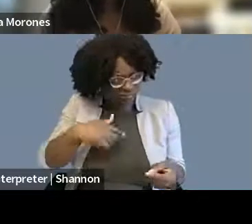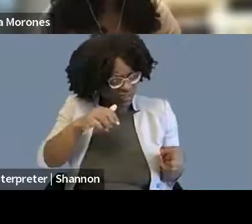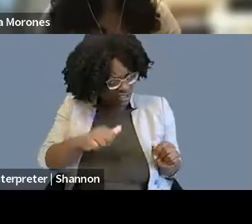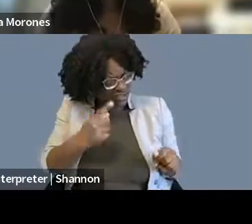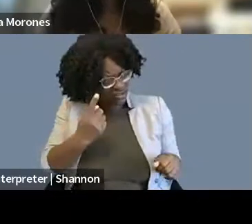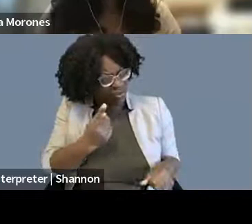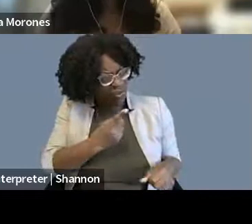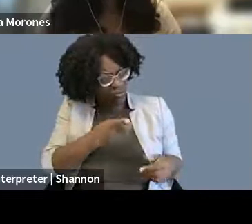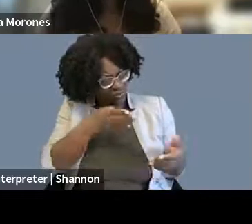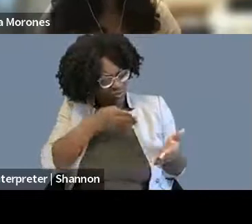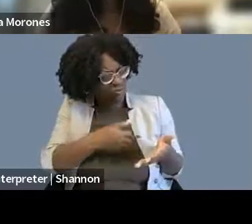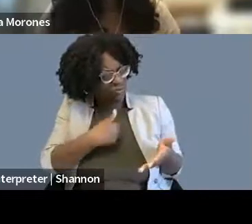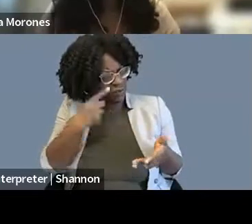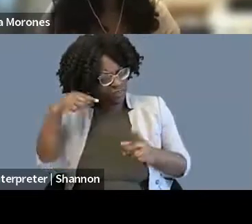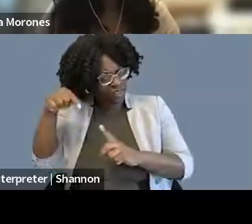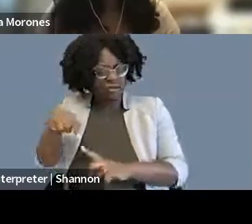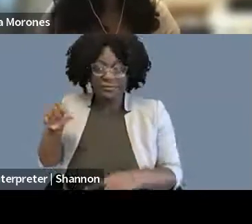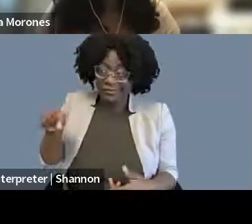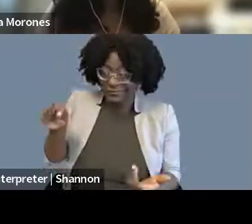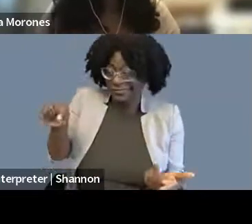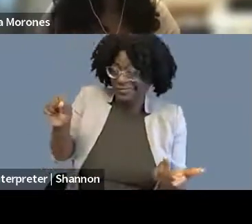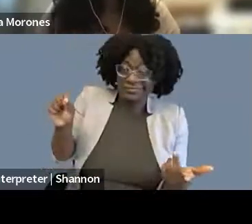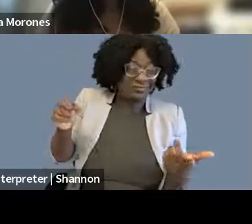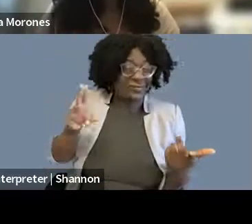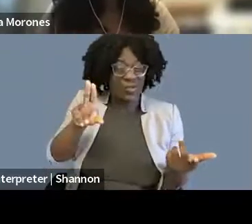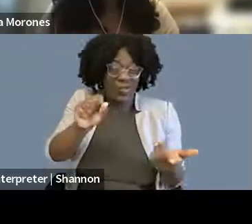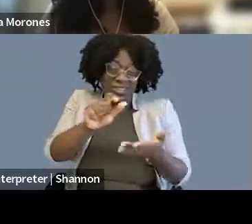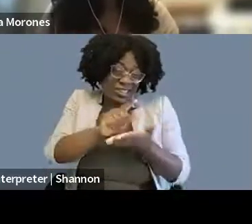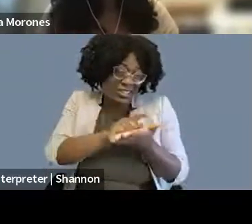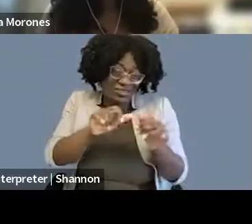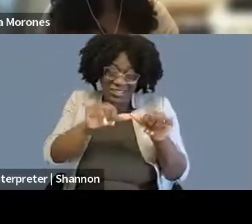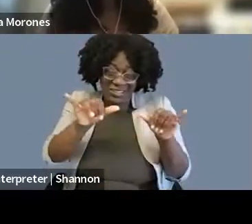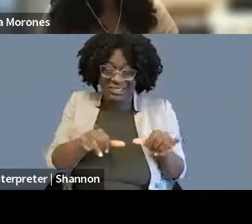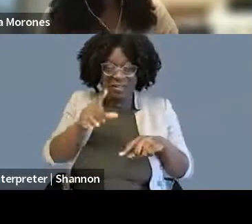that's not how the US legal system is meant to work but, you know, reducing the potential risk